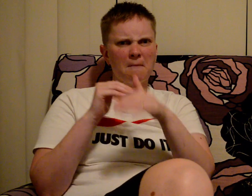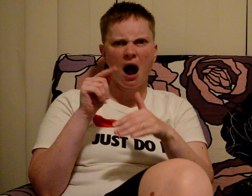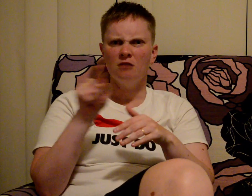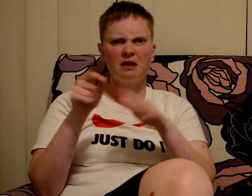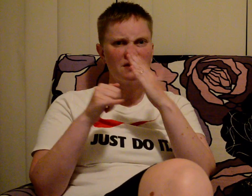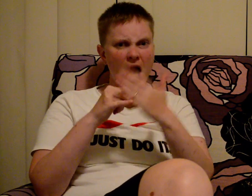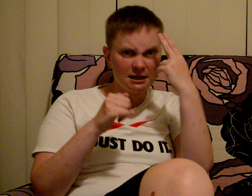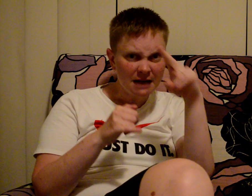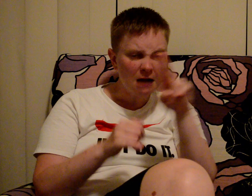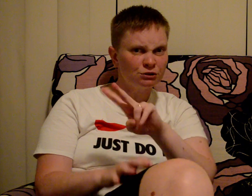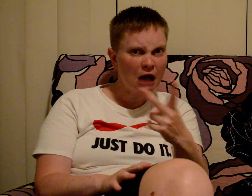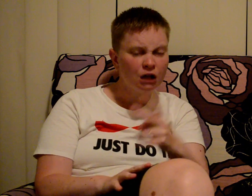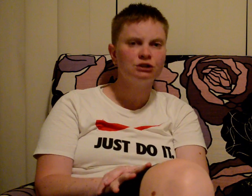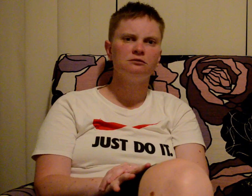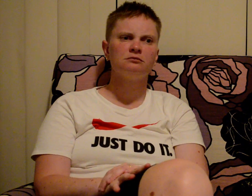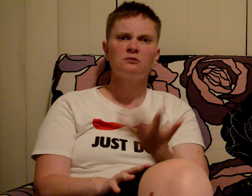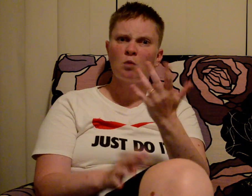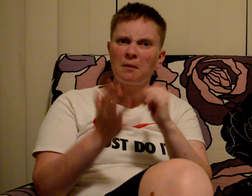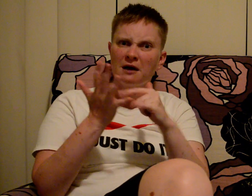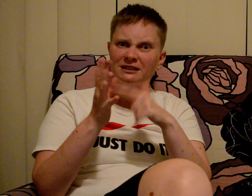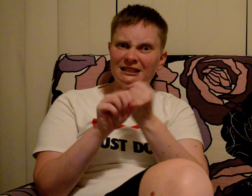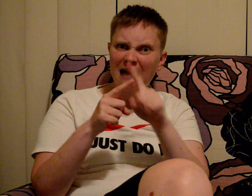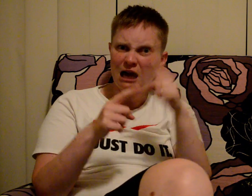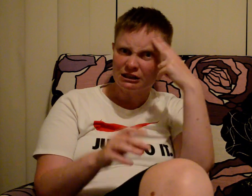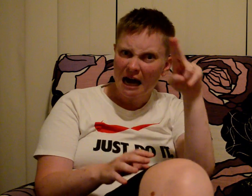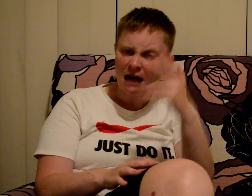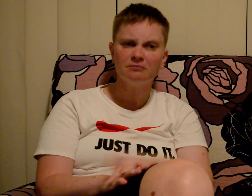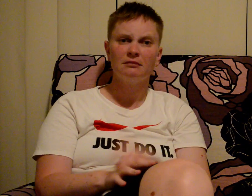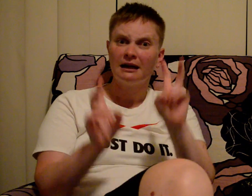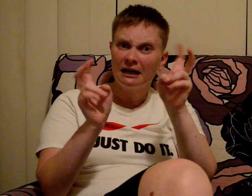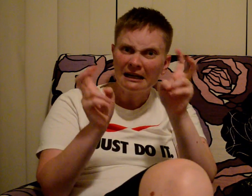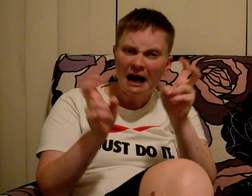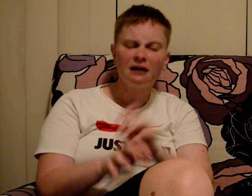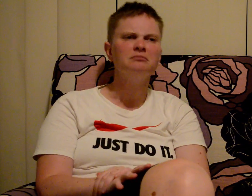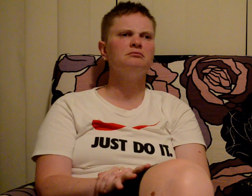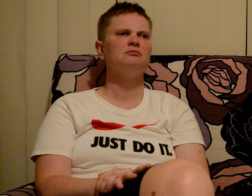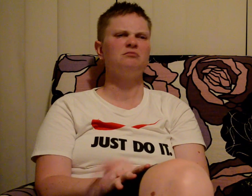What about the changing of last name, stage name, nickname?